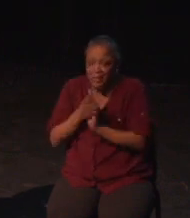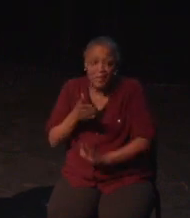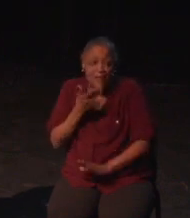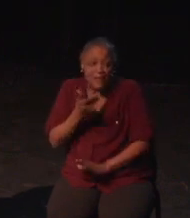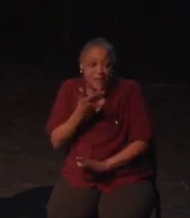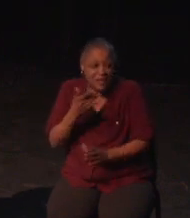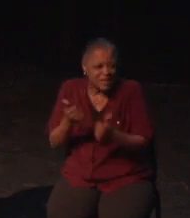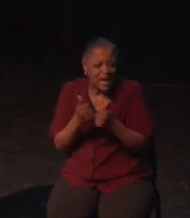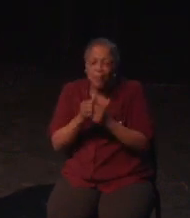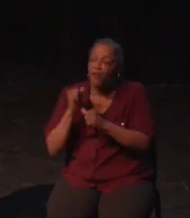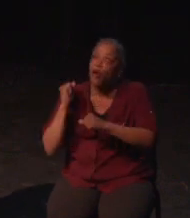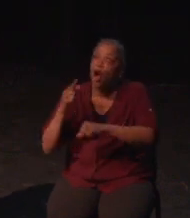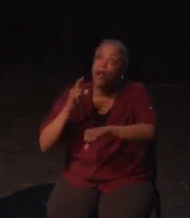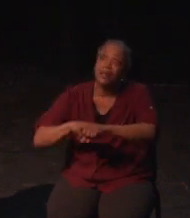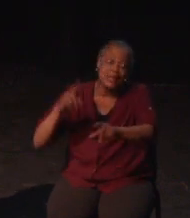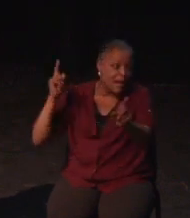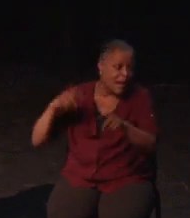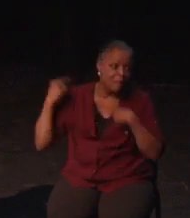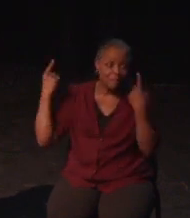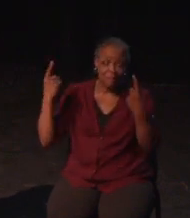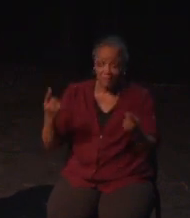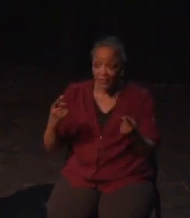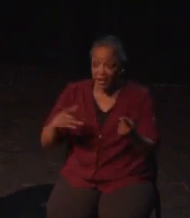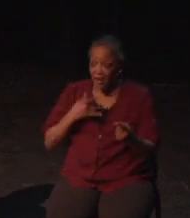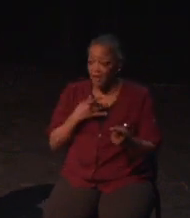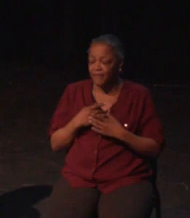and I'm really happy for this step in the right direction,